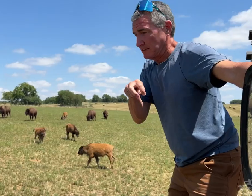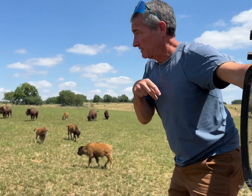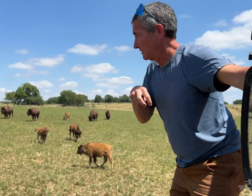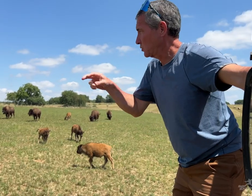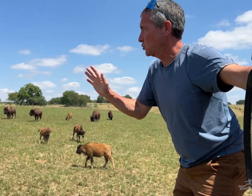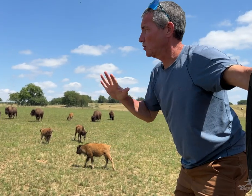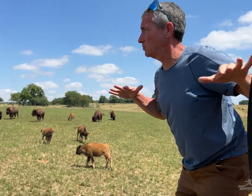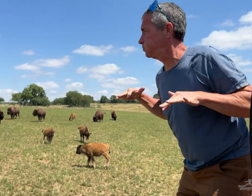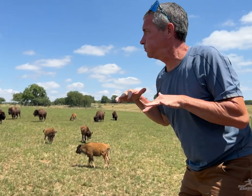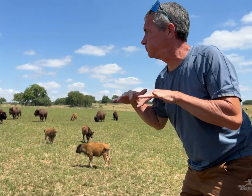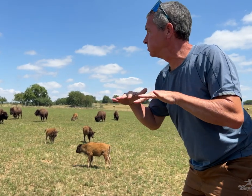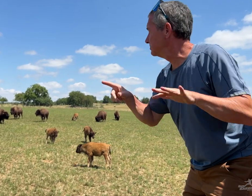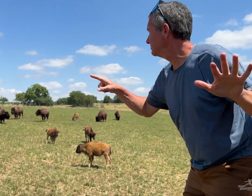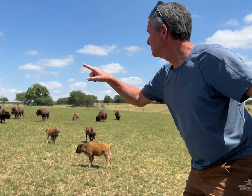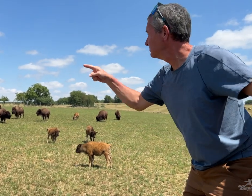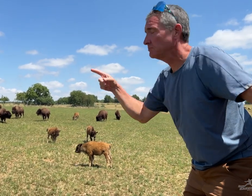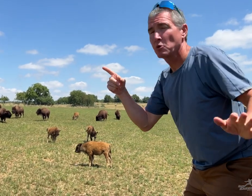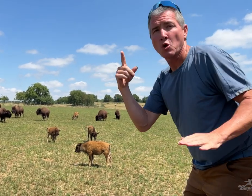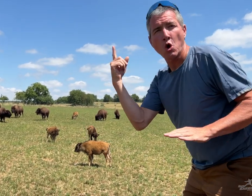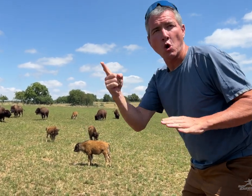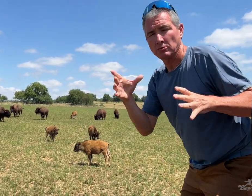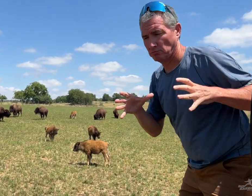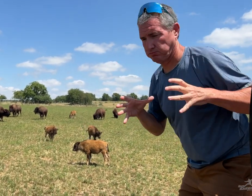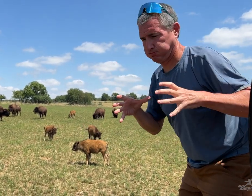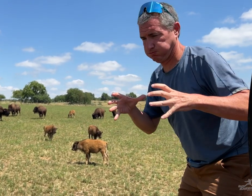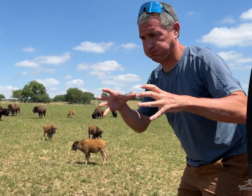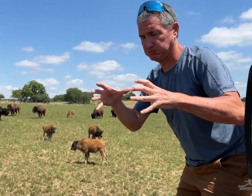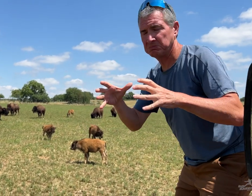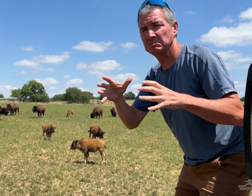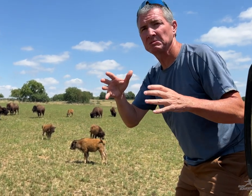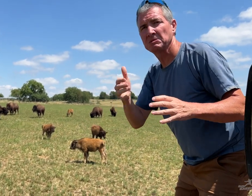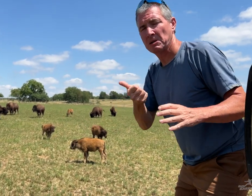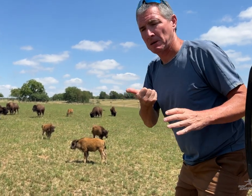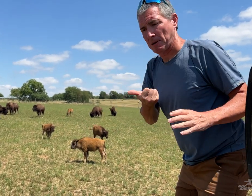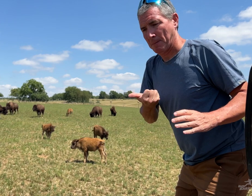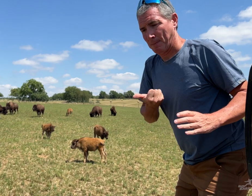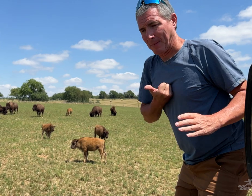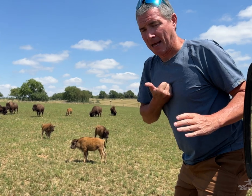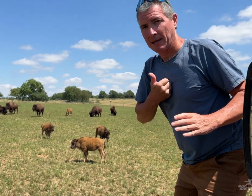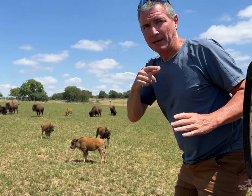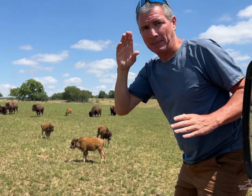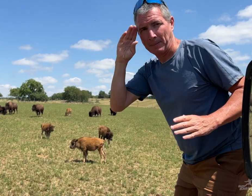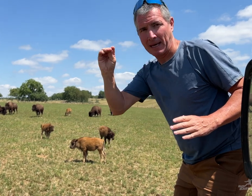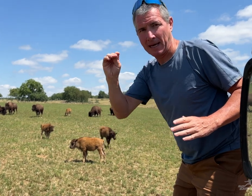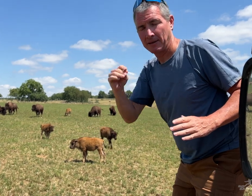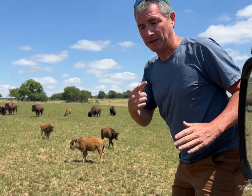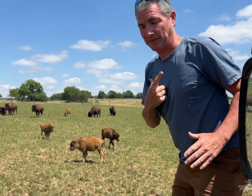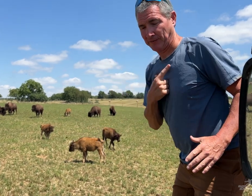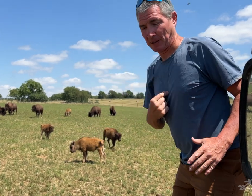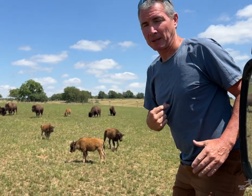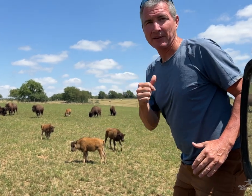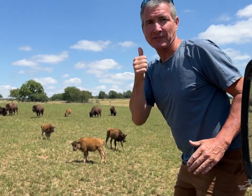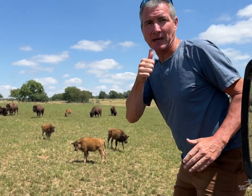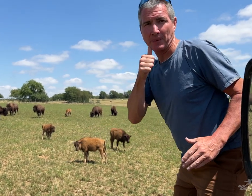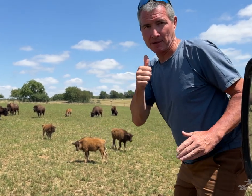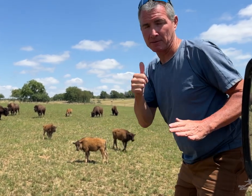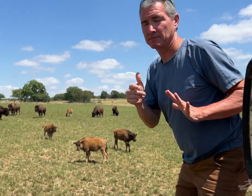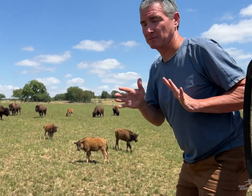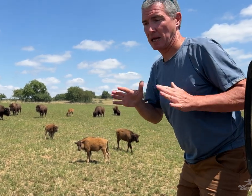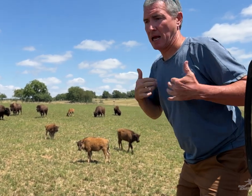There’s a herd here. They always travel in groups of both male and female bison.